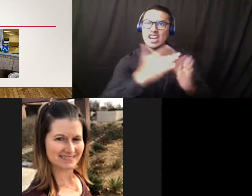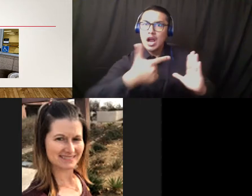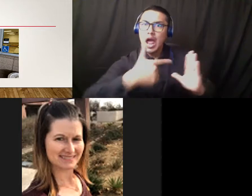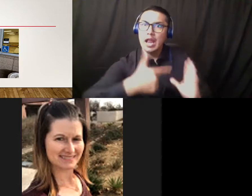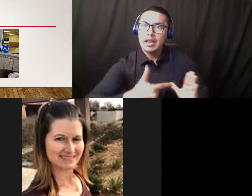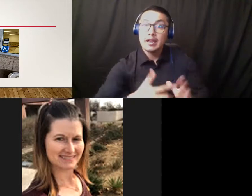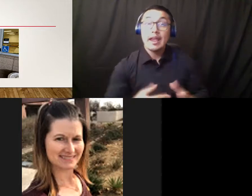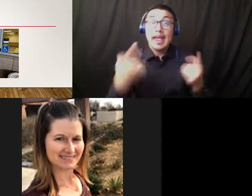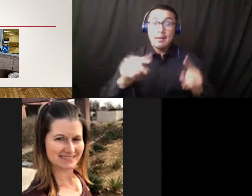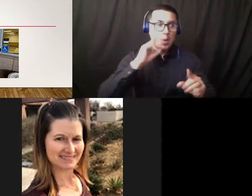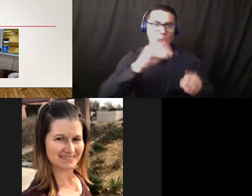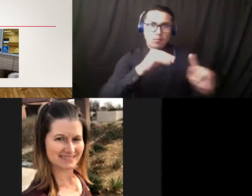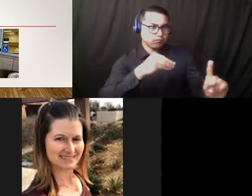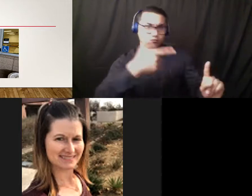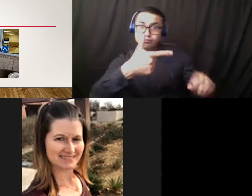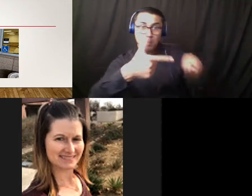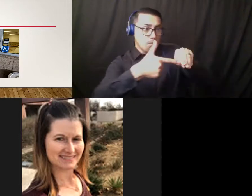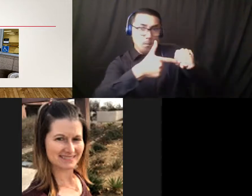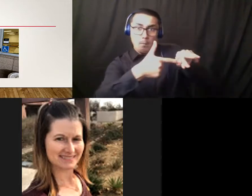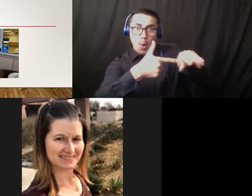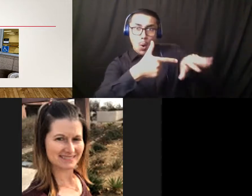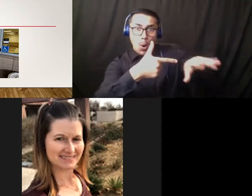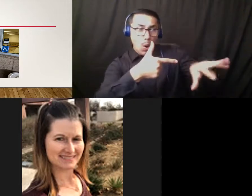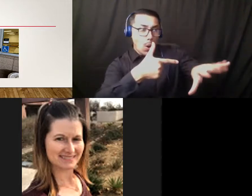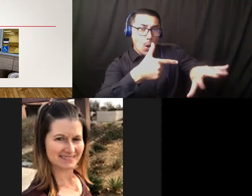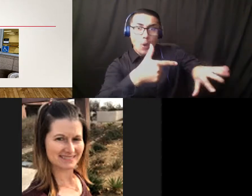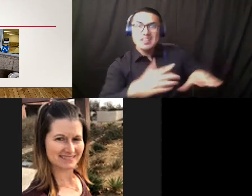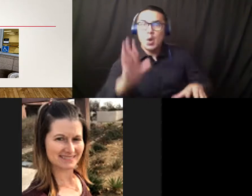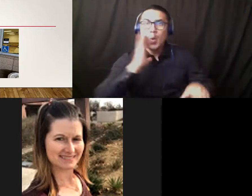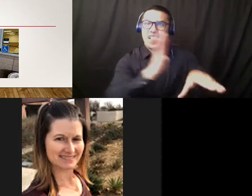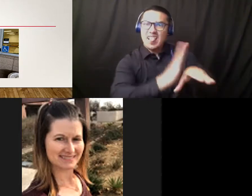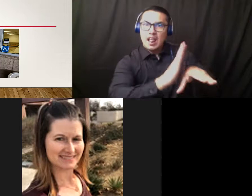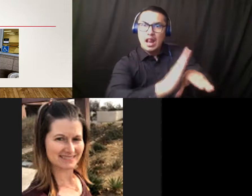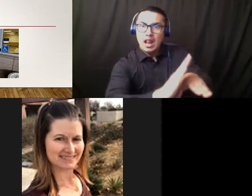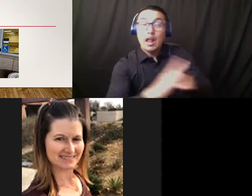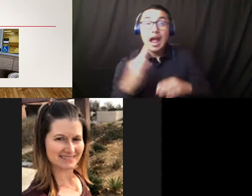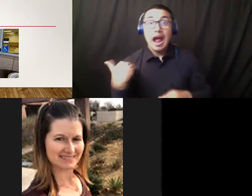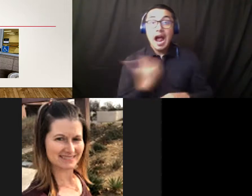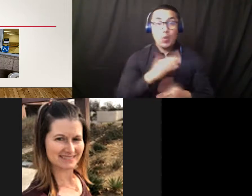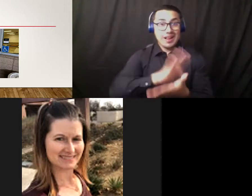so it coats all surfaces front and back, and the custodians use these guns